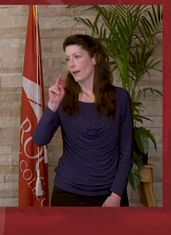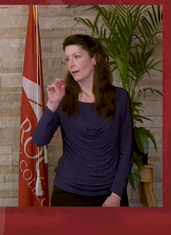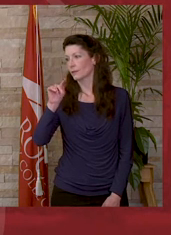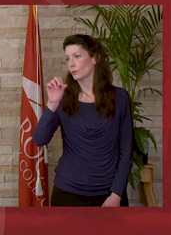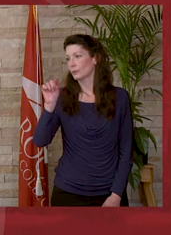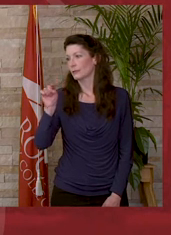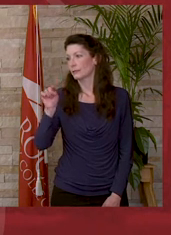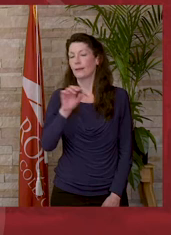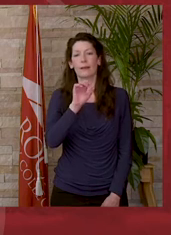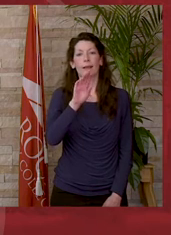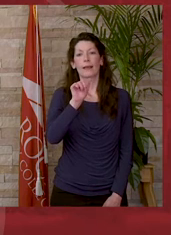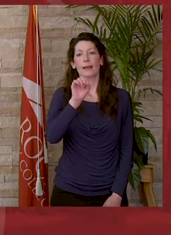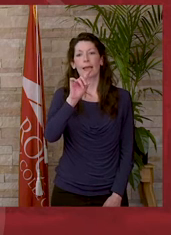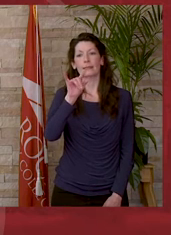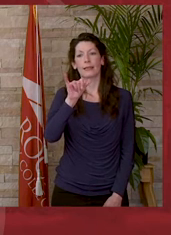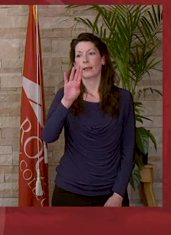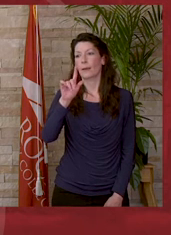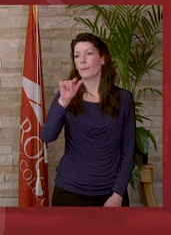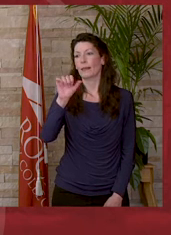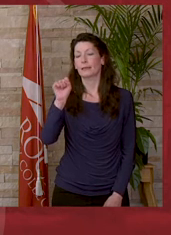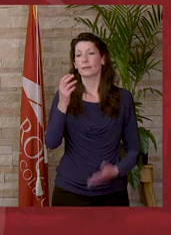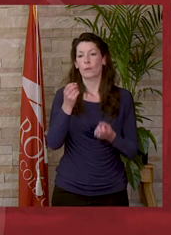Cassidy Bliss: I'd like to thank professor Debrett.